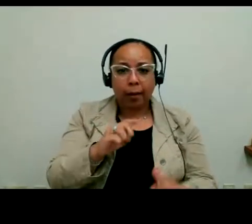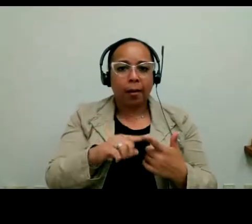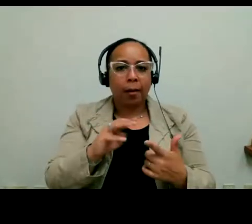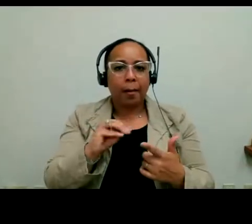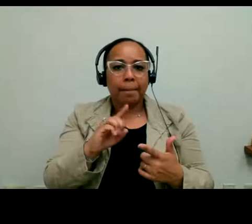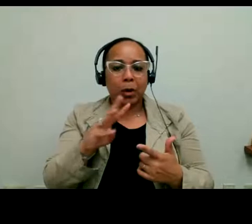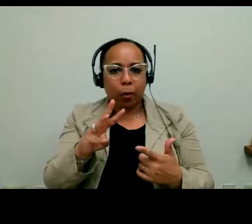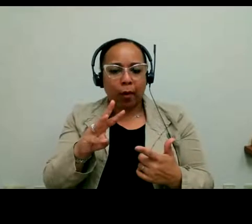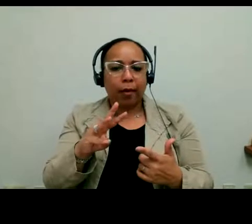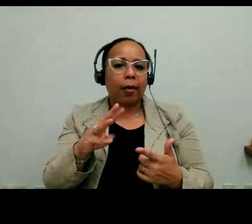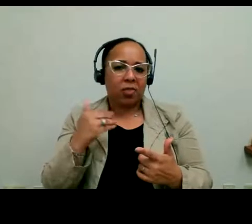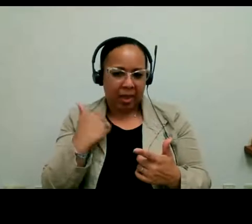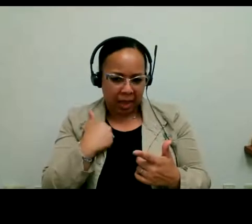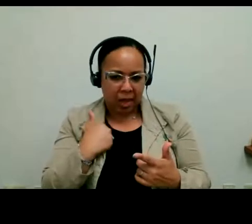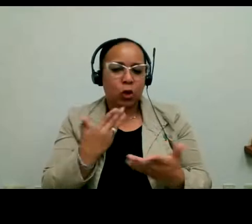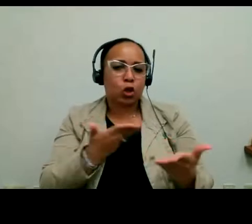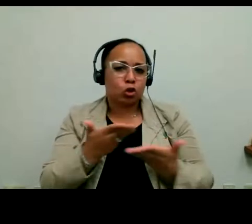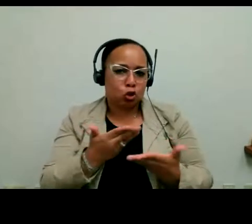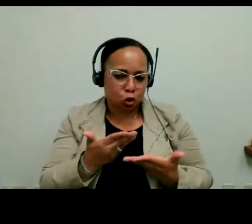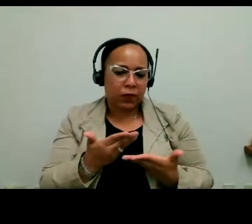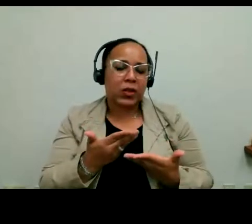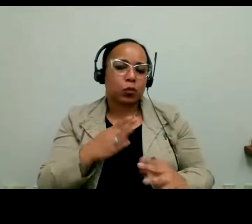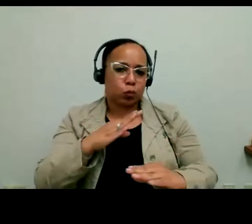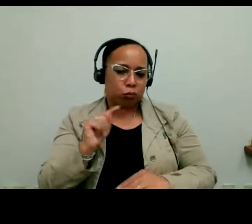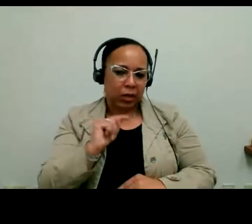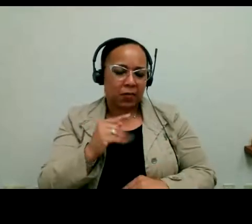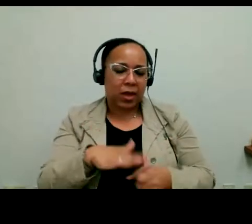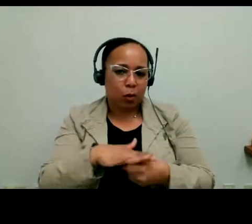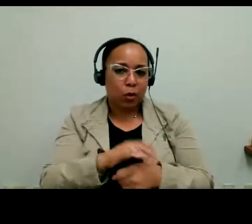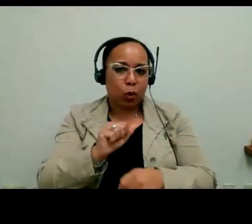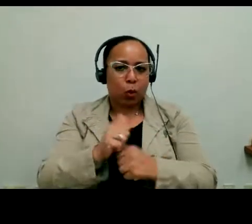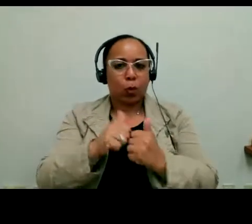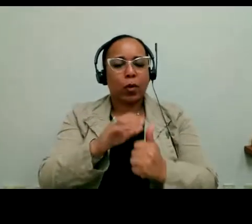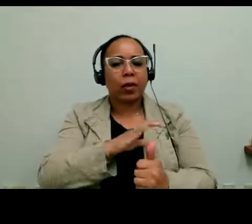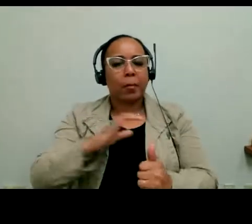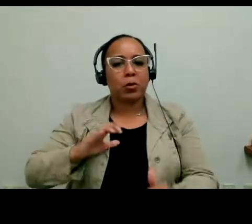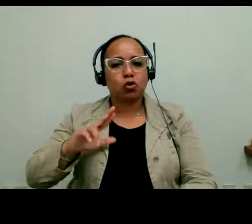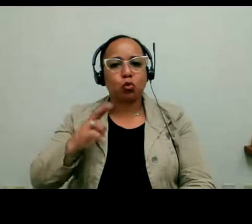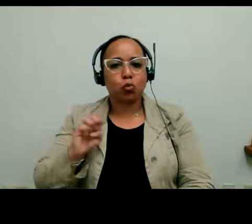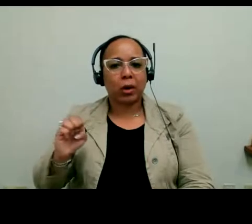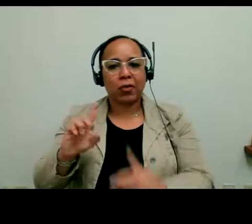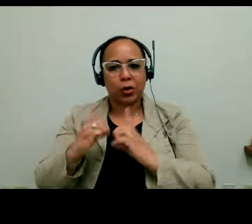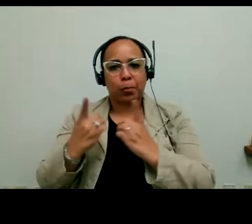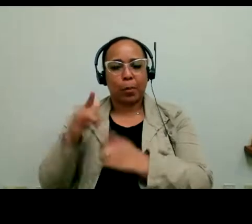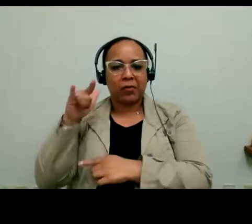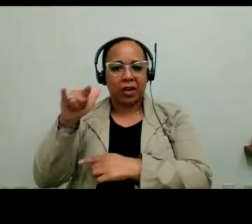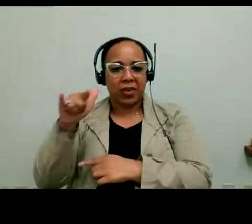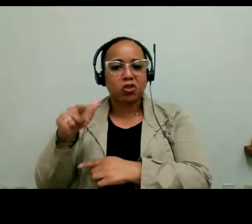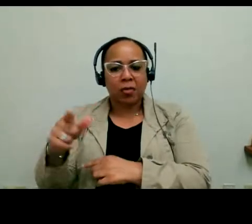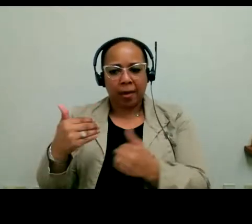work closely with the Department of Aviation and all of that. And then